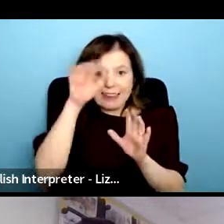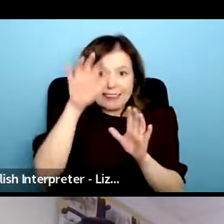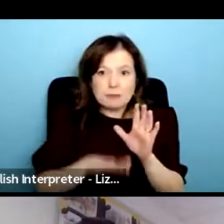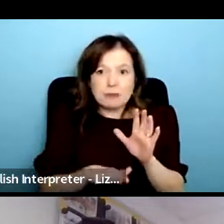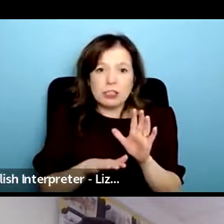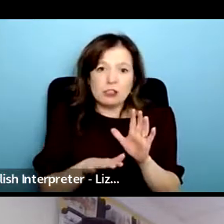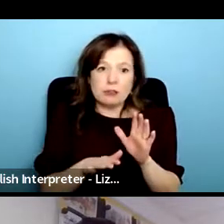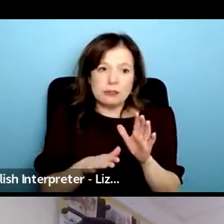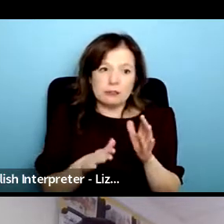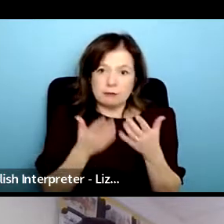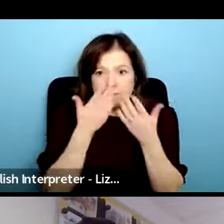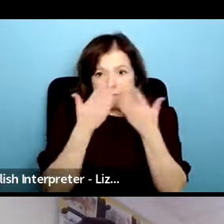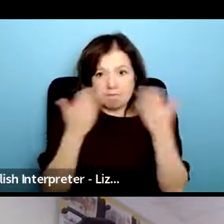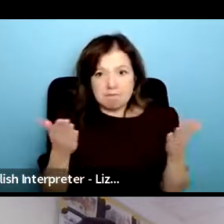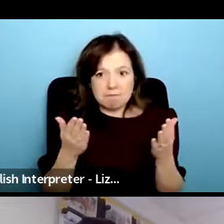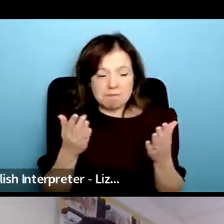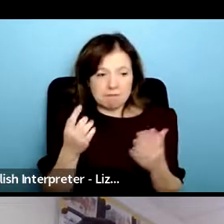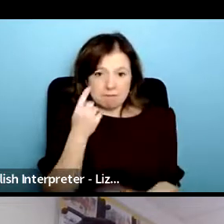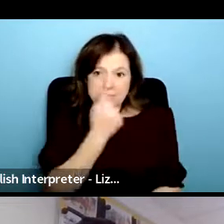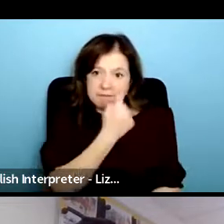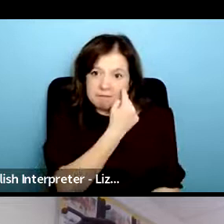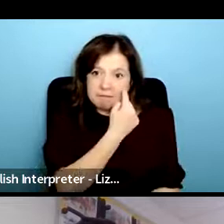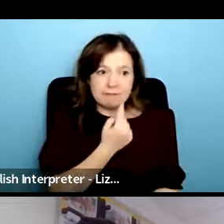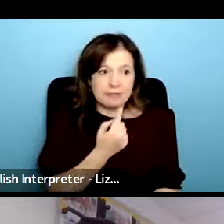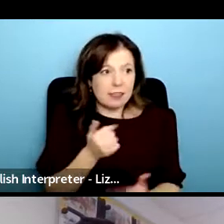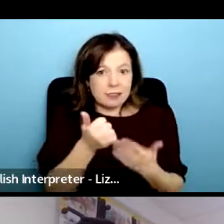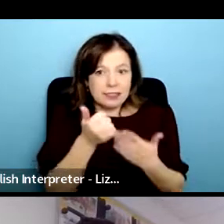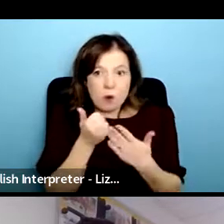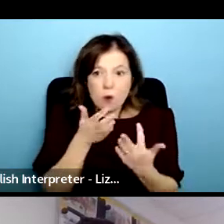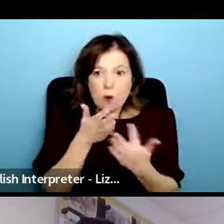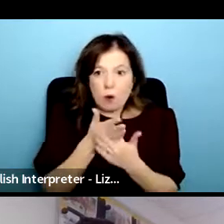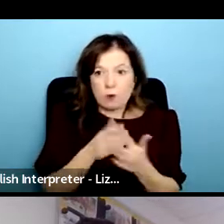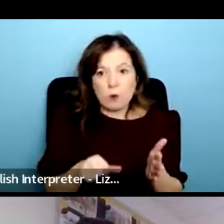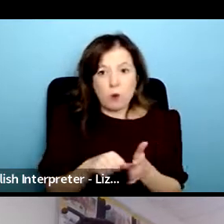people find it to to access support right now and i think really important to highlight when